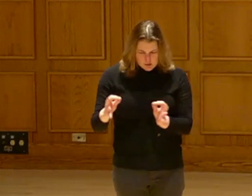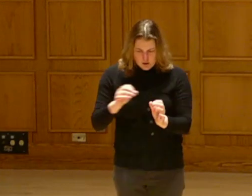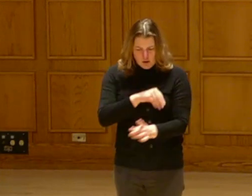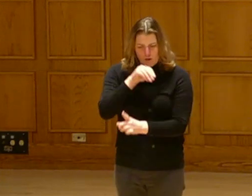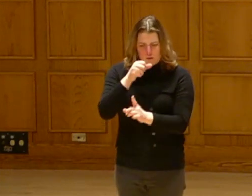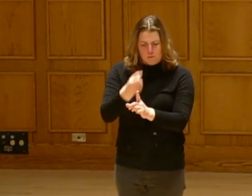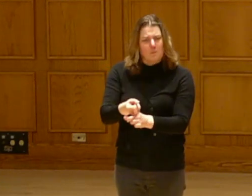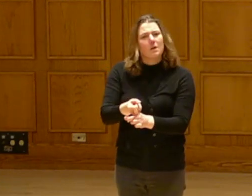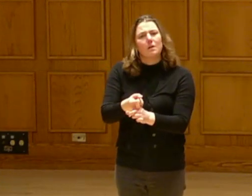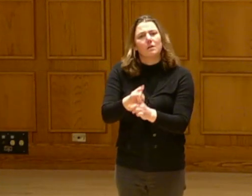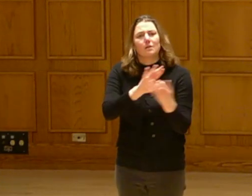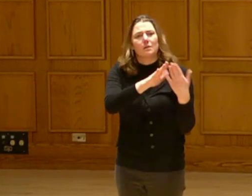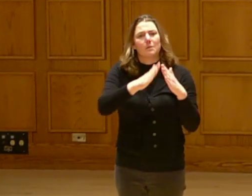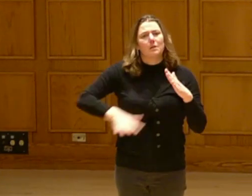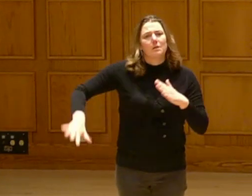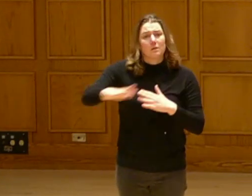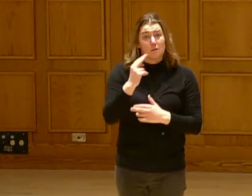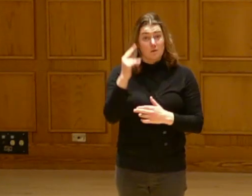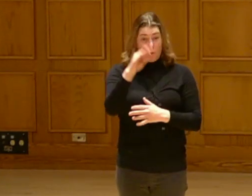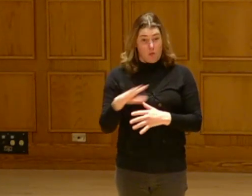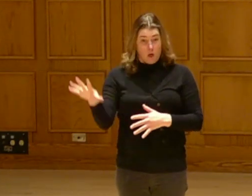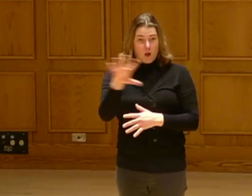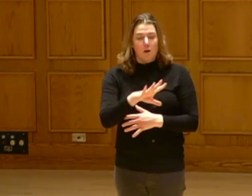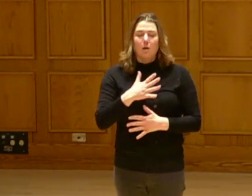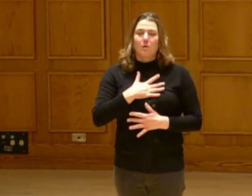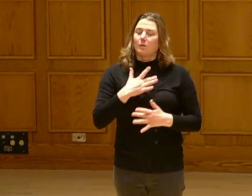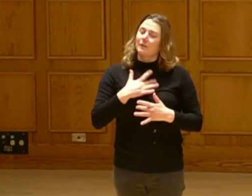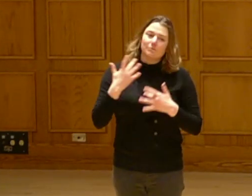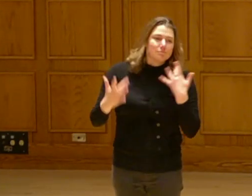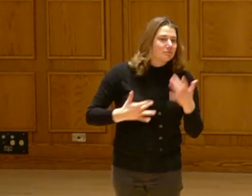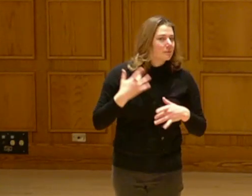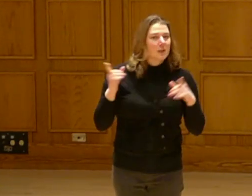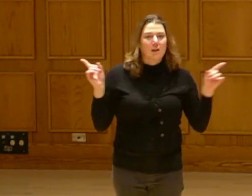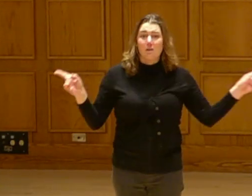How might these developments affect communities here in the northland?